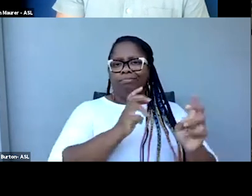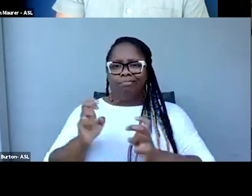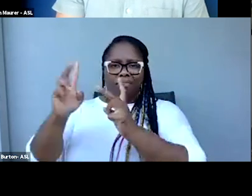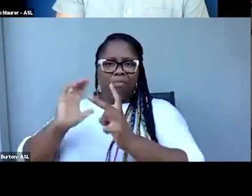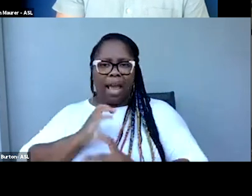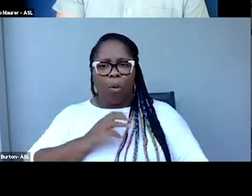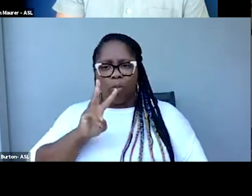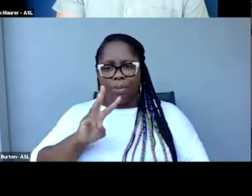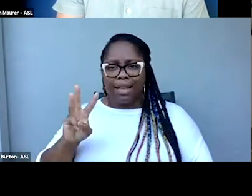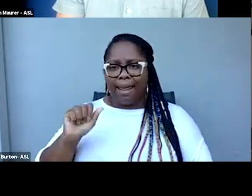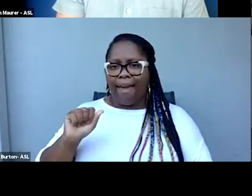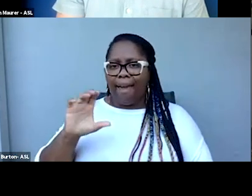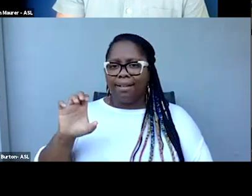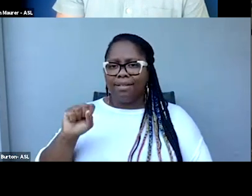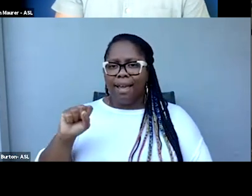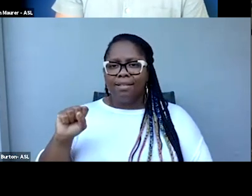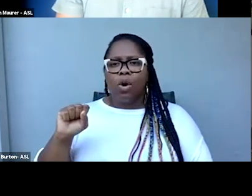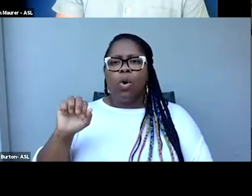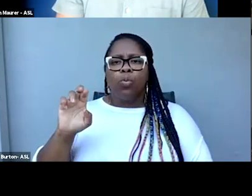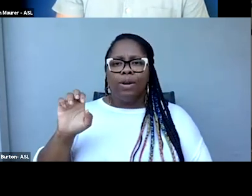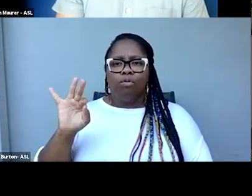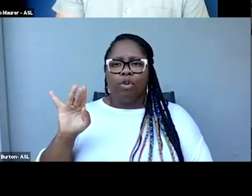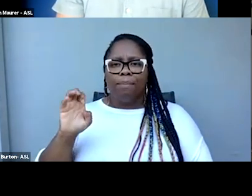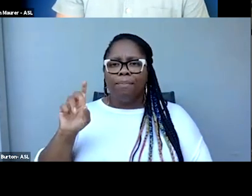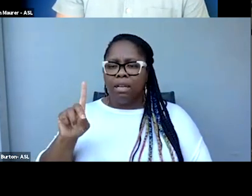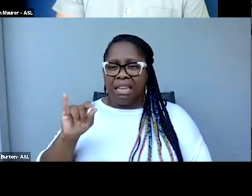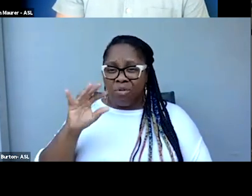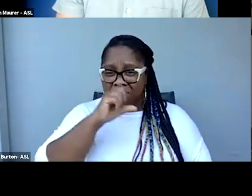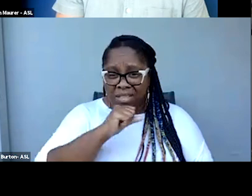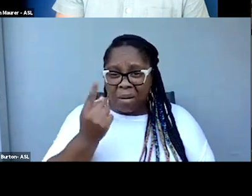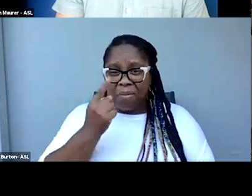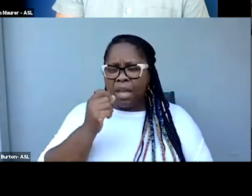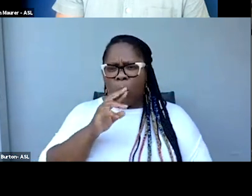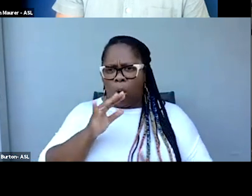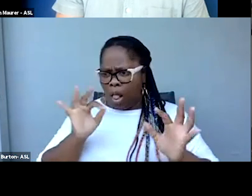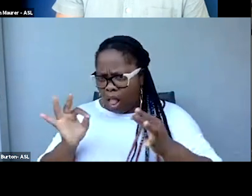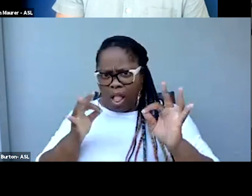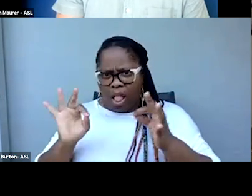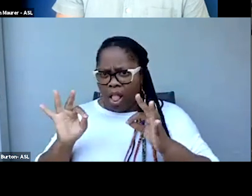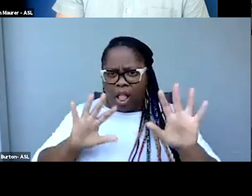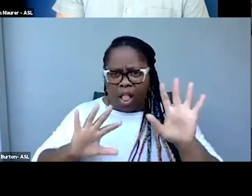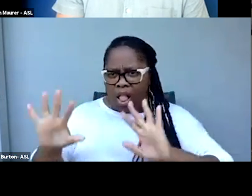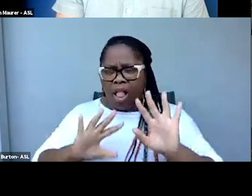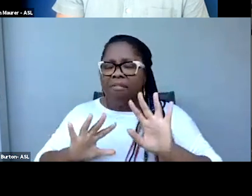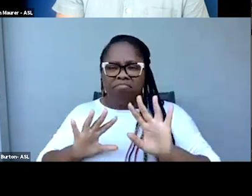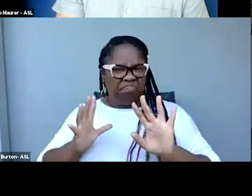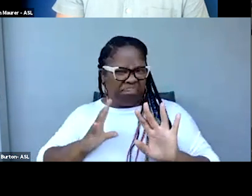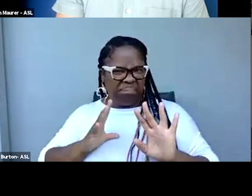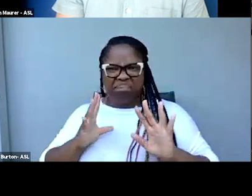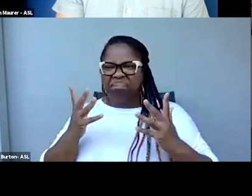So if you missed anything or had trouble tracking everything in the Q and A, that's something we plan to do.